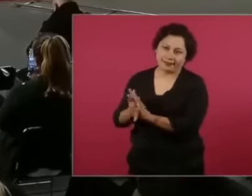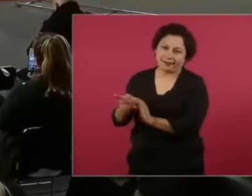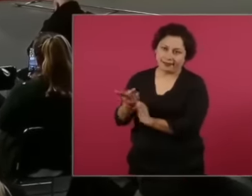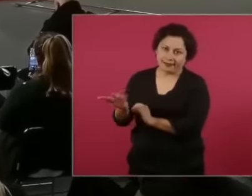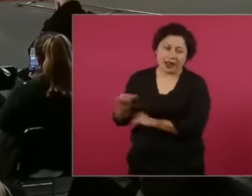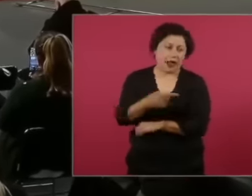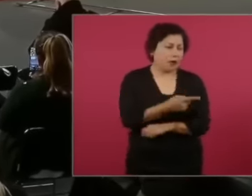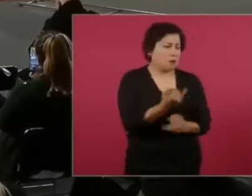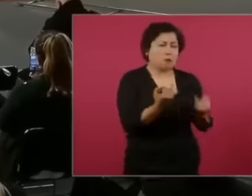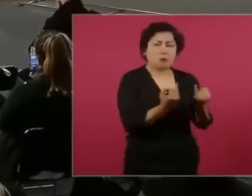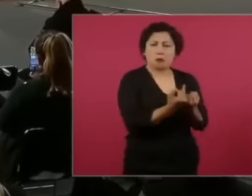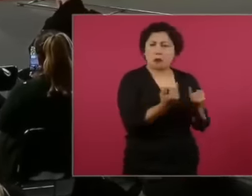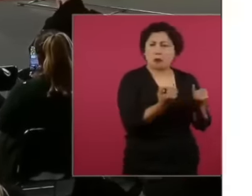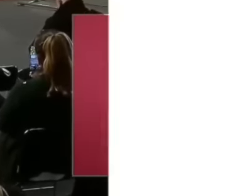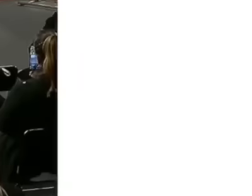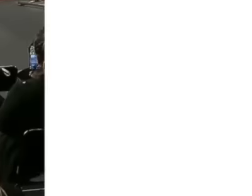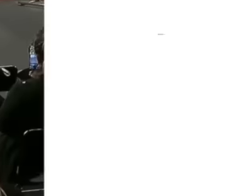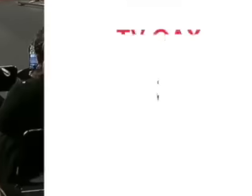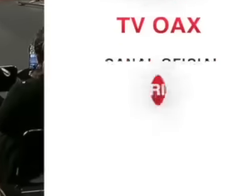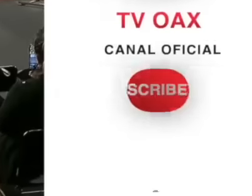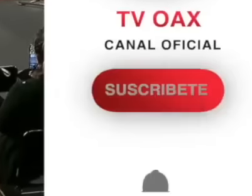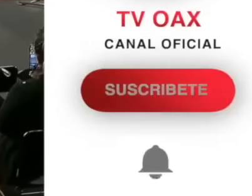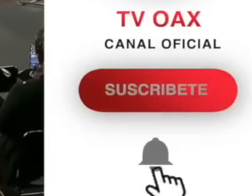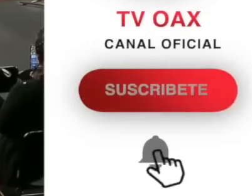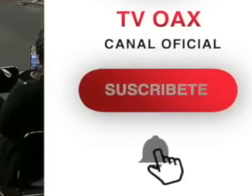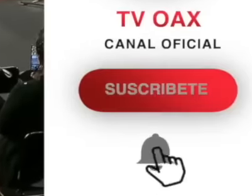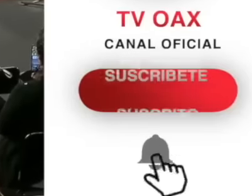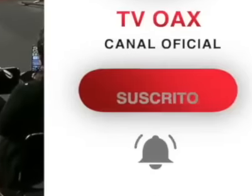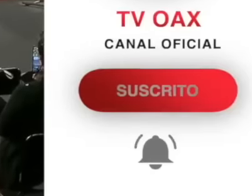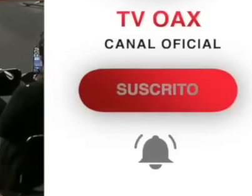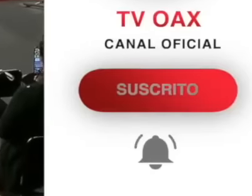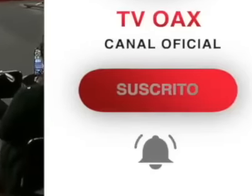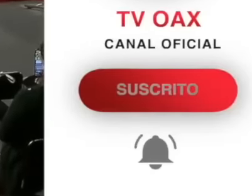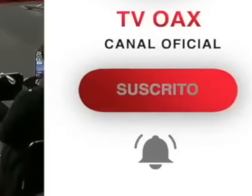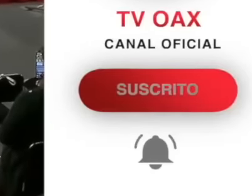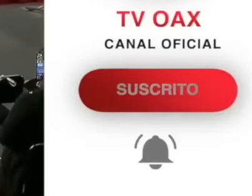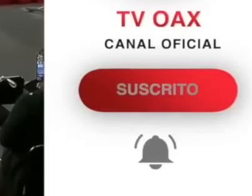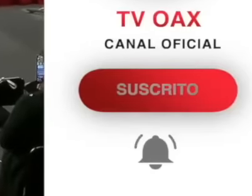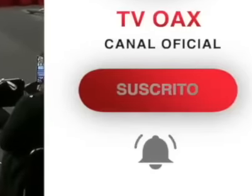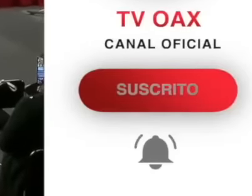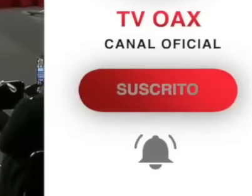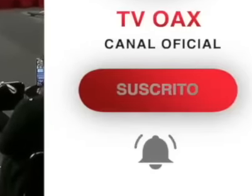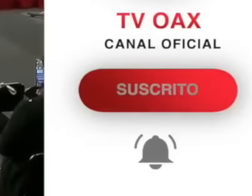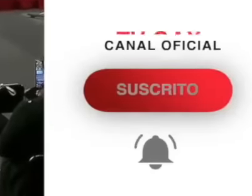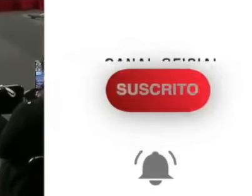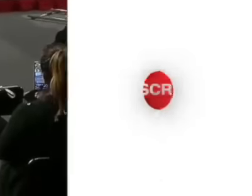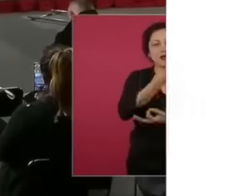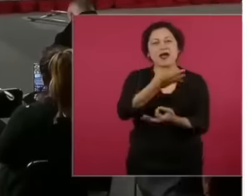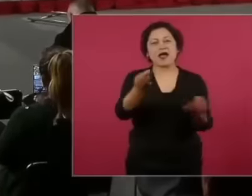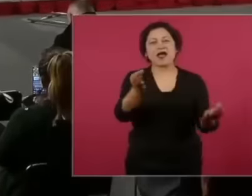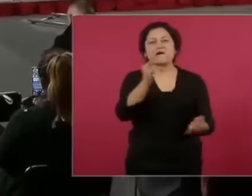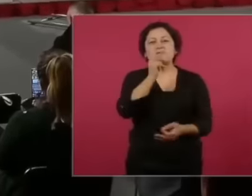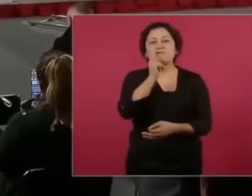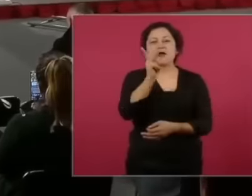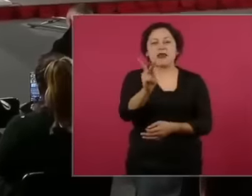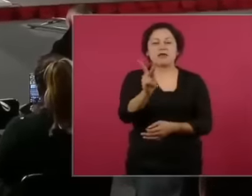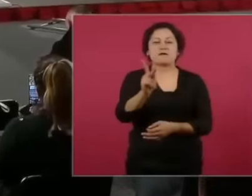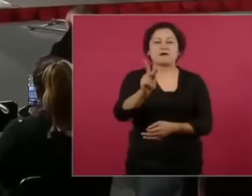Since then we were talking about prean, well it turns out that this is 95 in